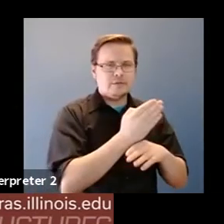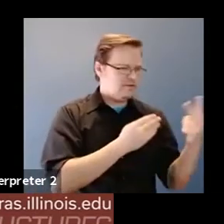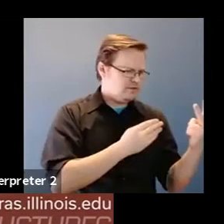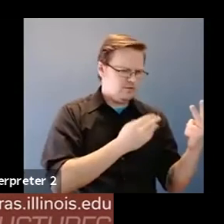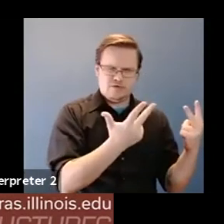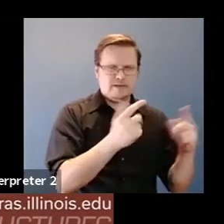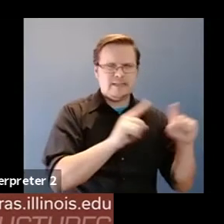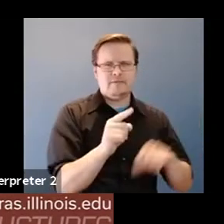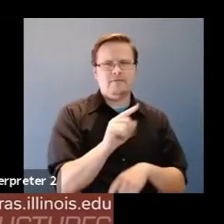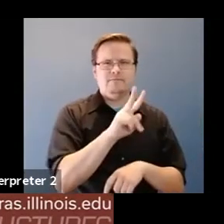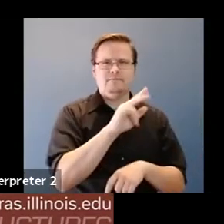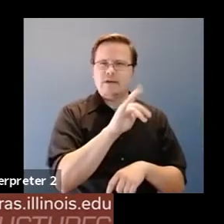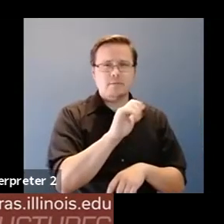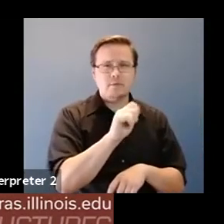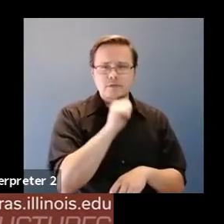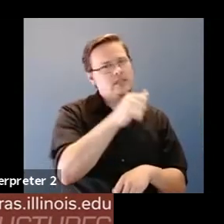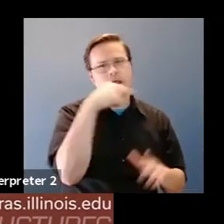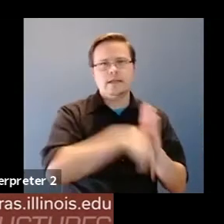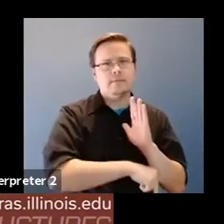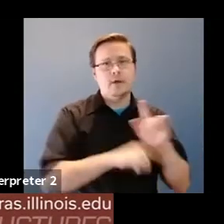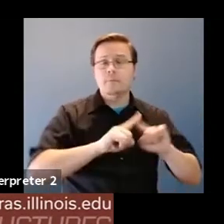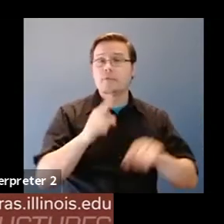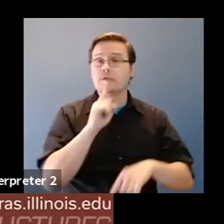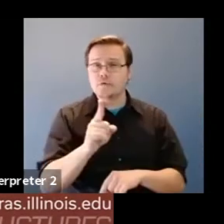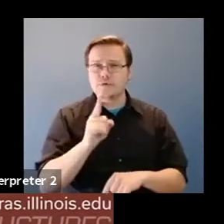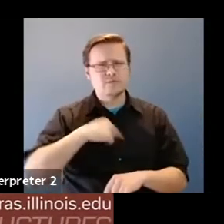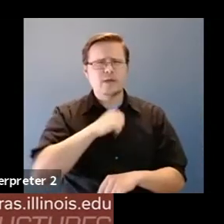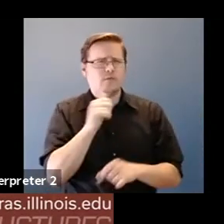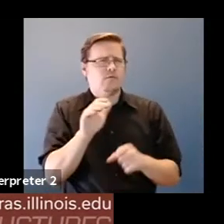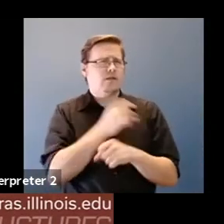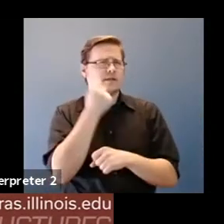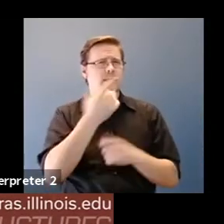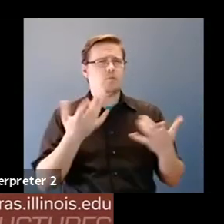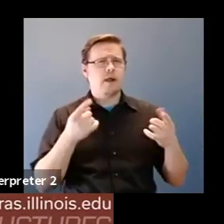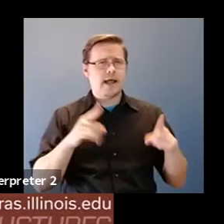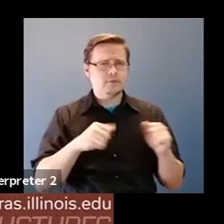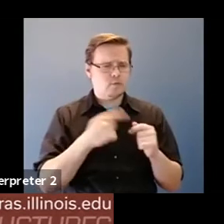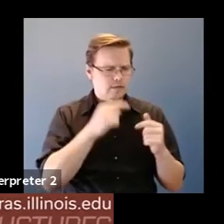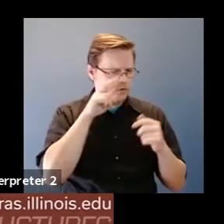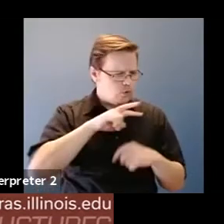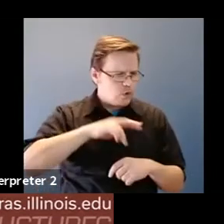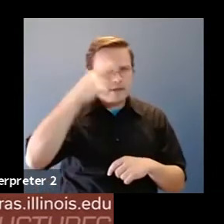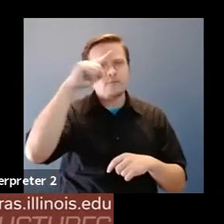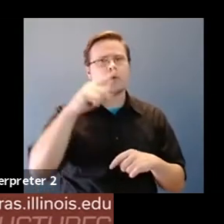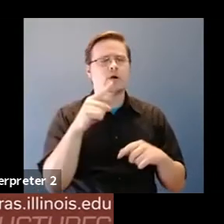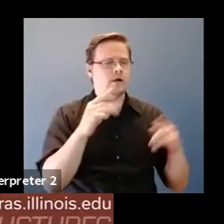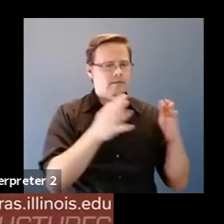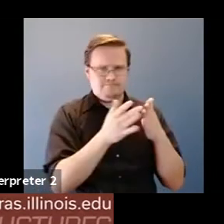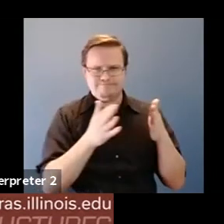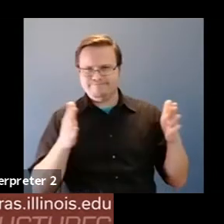Martin Wattenberg: The truth is we don't really understand what happens when you're looking for correlations and associations with vast numbers of variables and non linear functions.